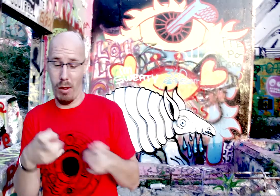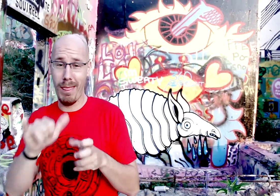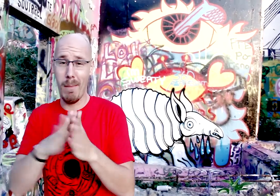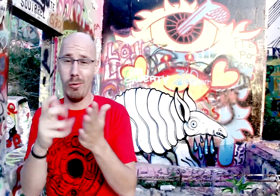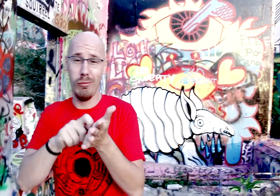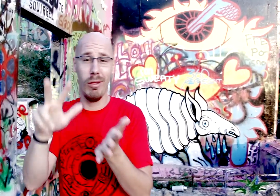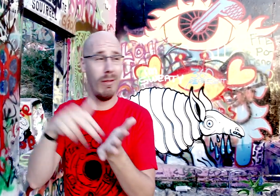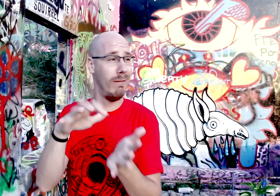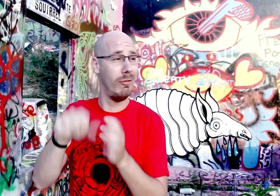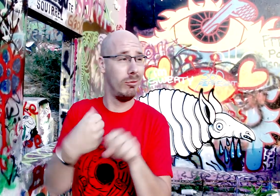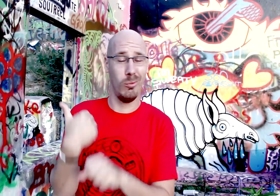written thirty-five-hundred years ago I don't know